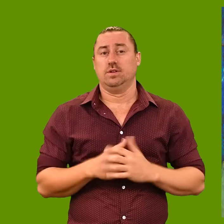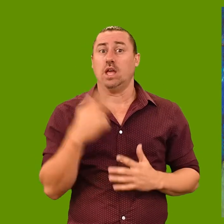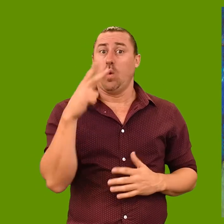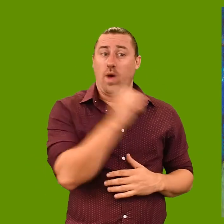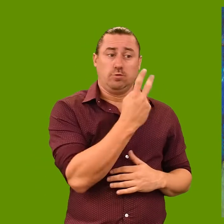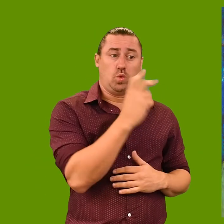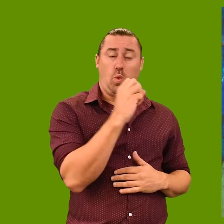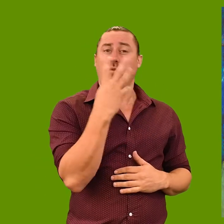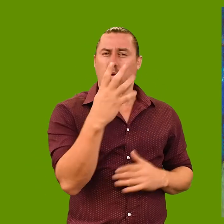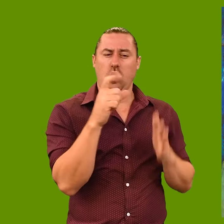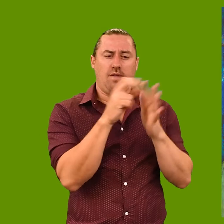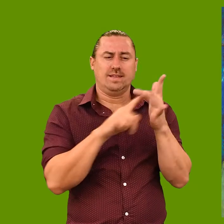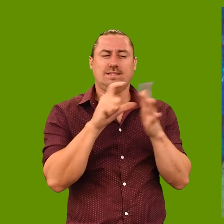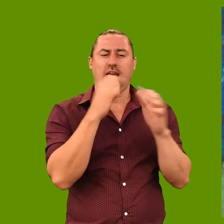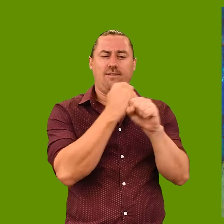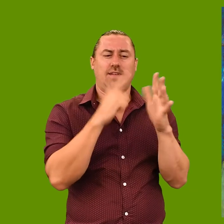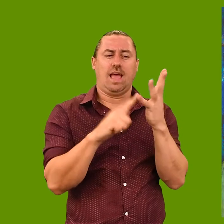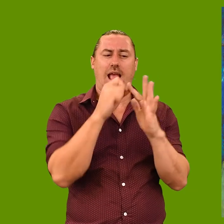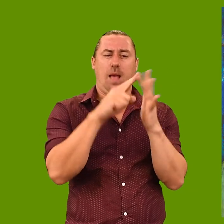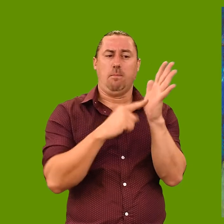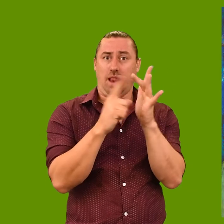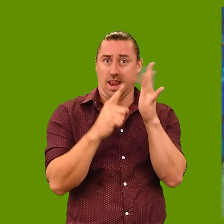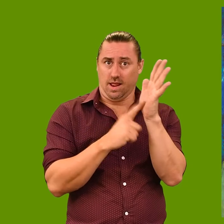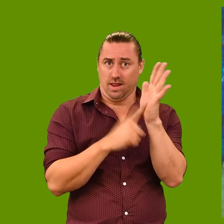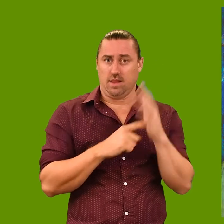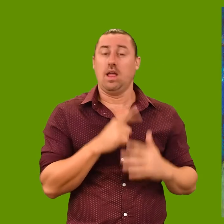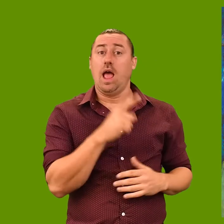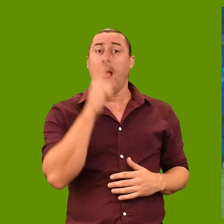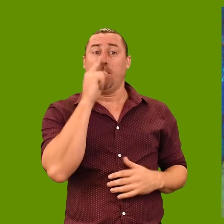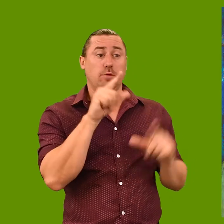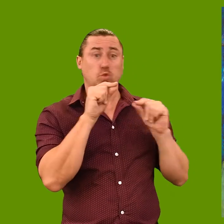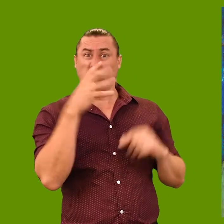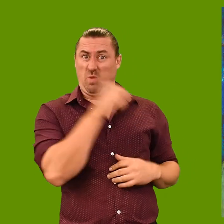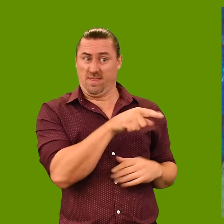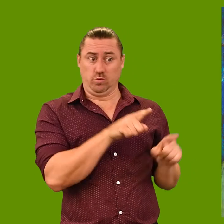He won in 2004 with a portrait of David Gulpilil, which was also voted People’s Choice.